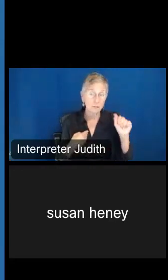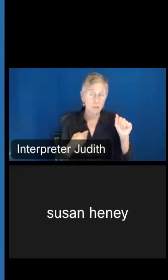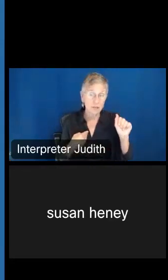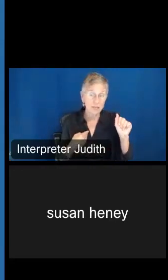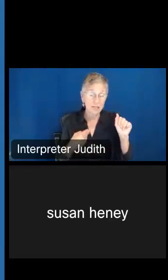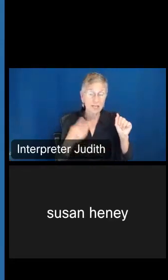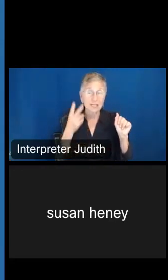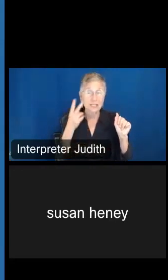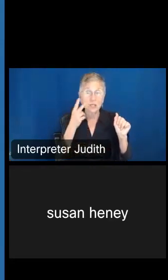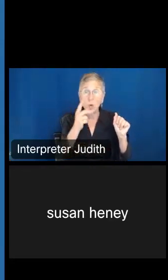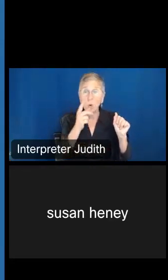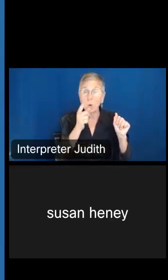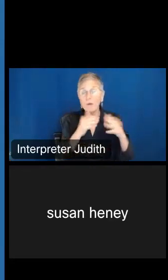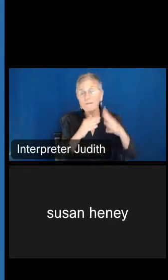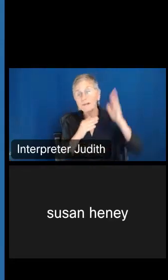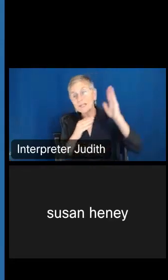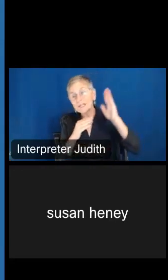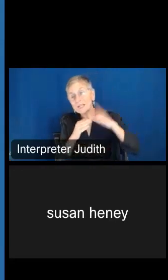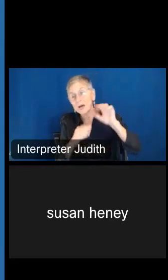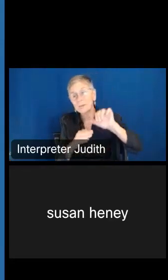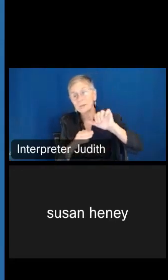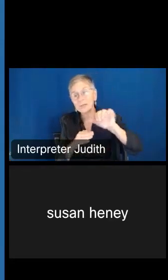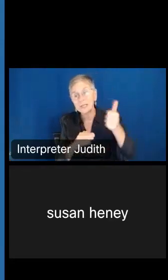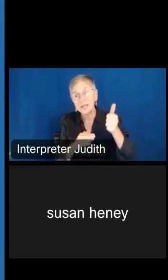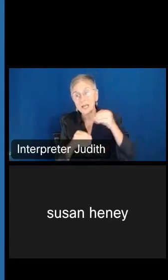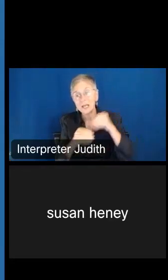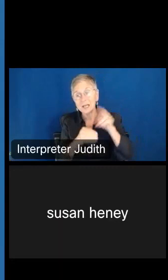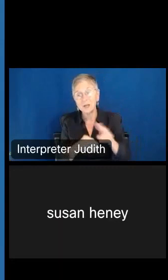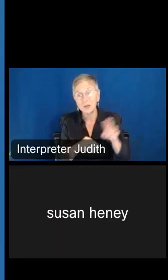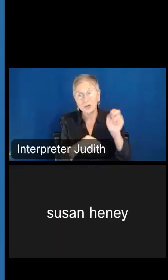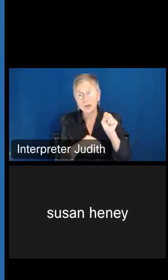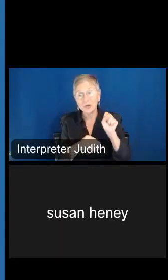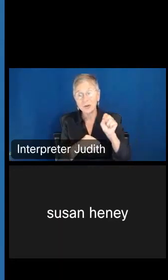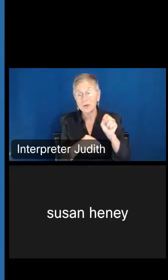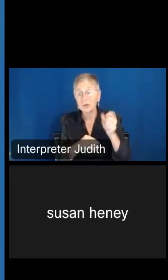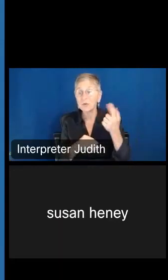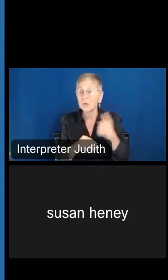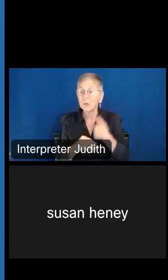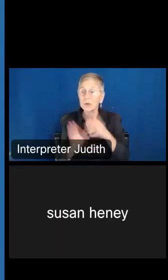with the top 10 rates within the United States, so we're going to focus on the states with